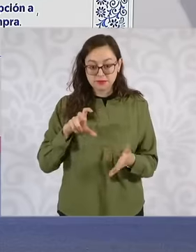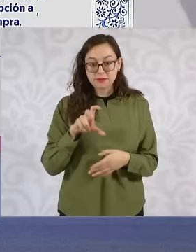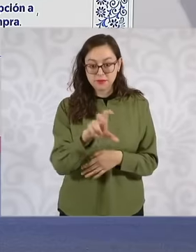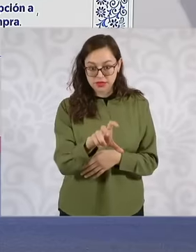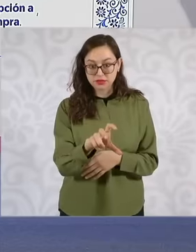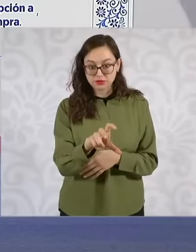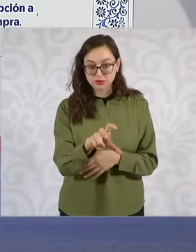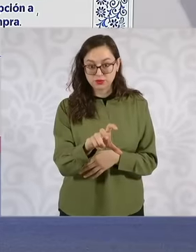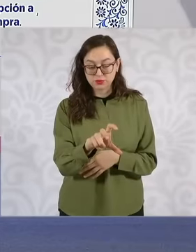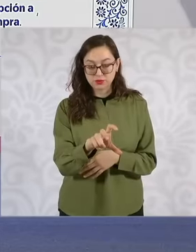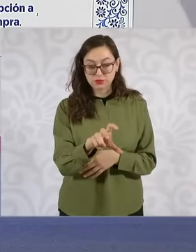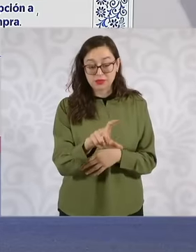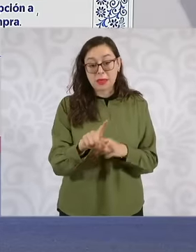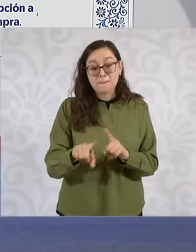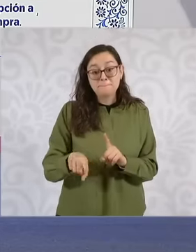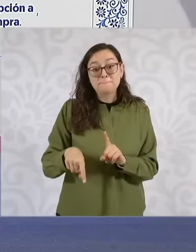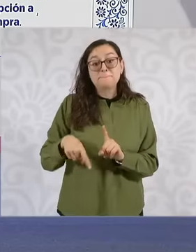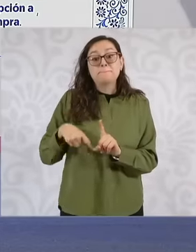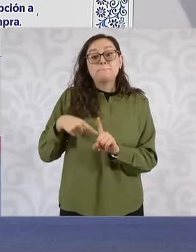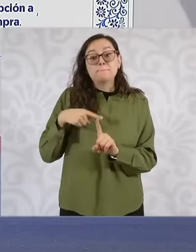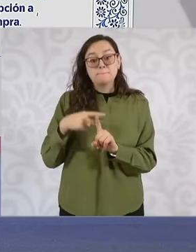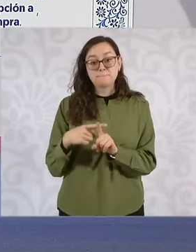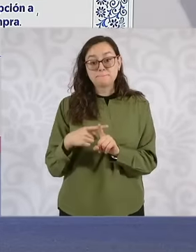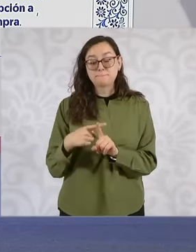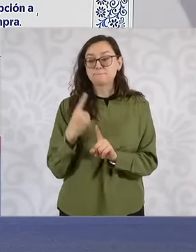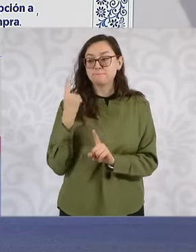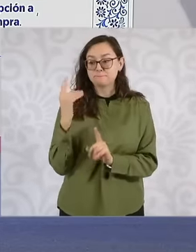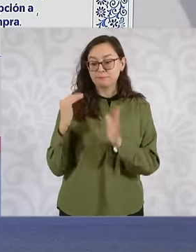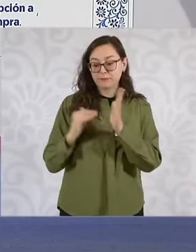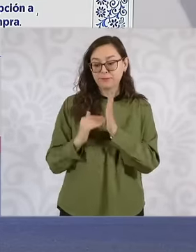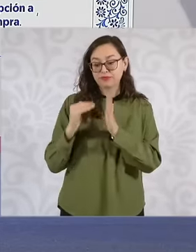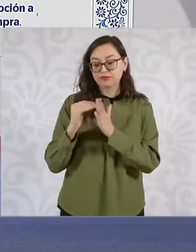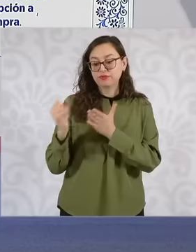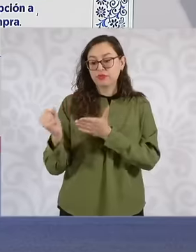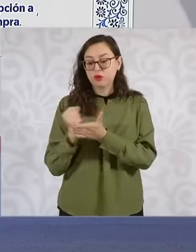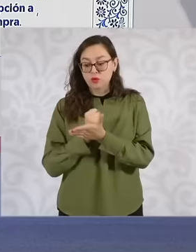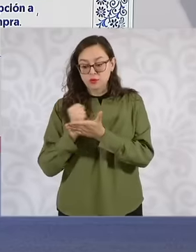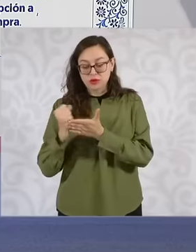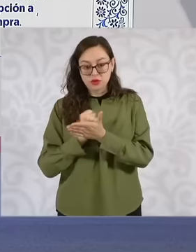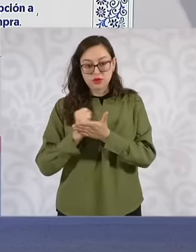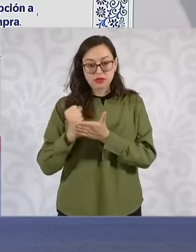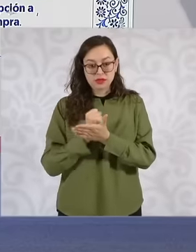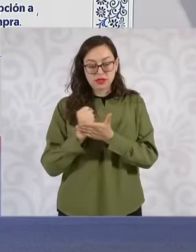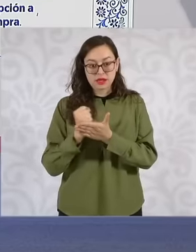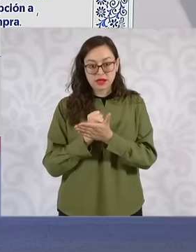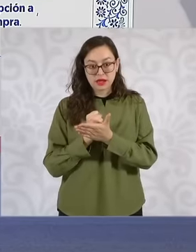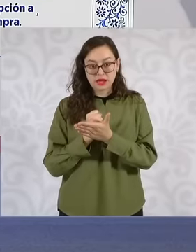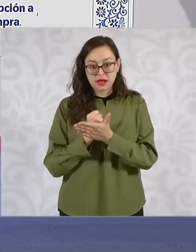million credits to repair, remodel or expand housing from the ordinary program in